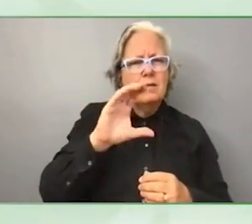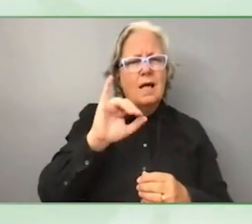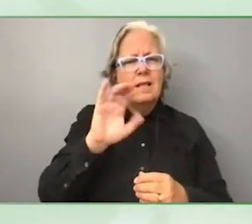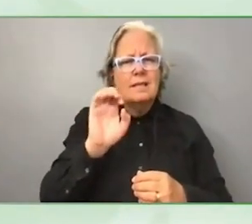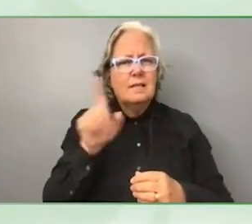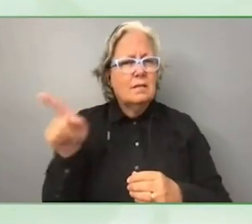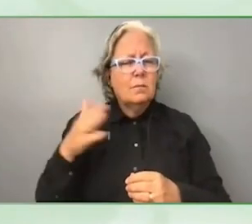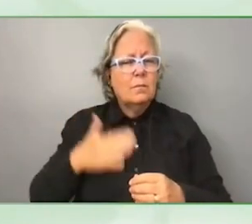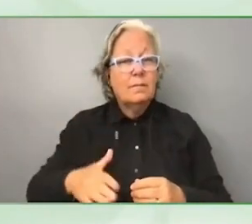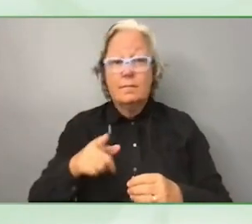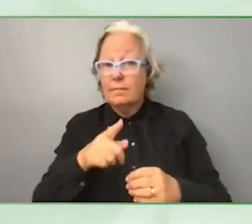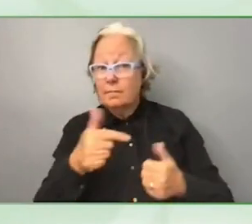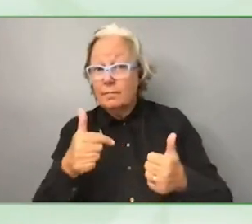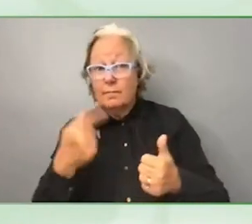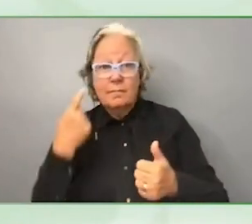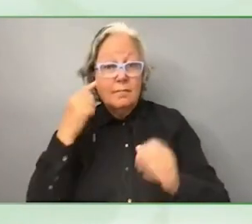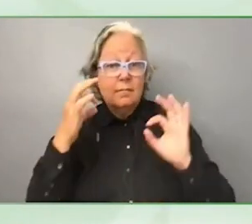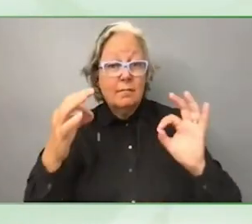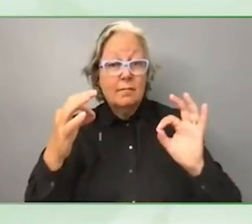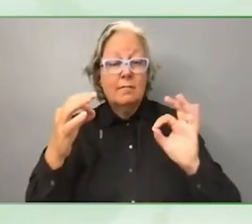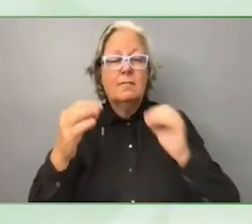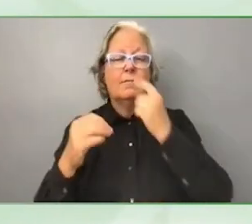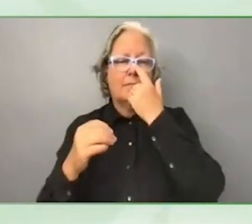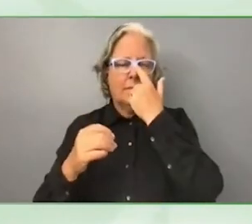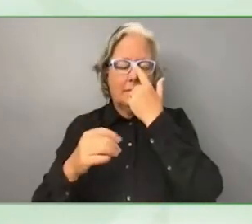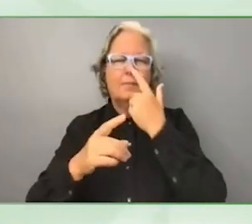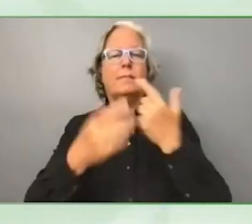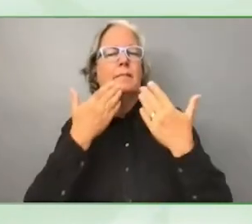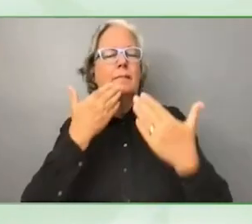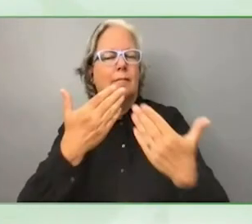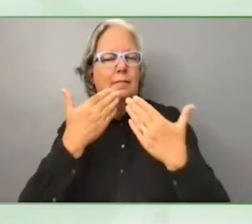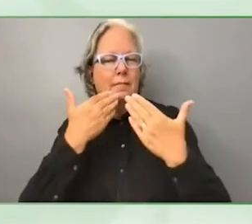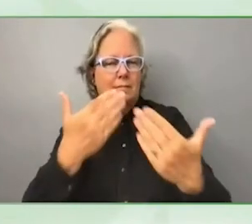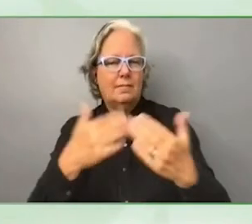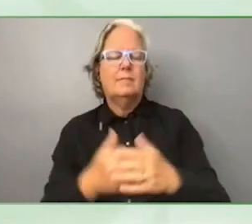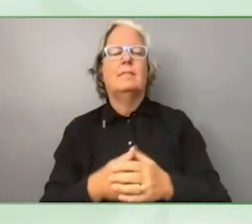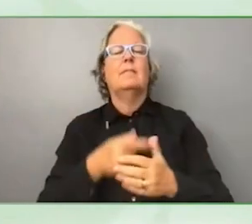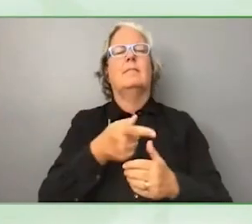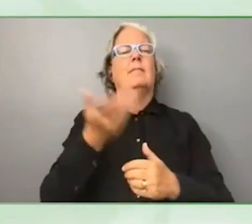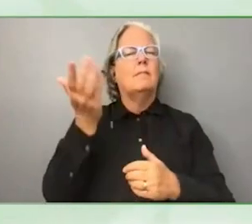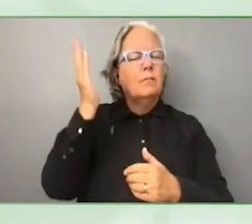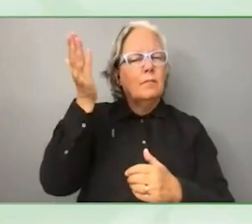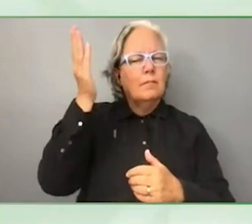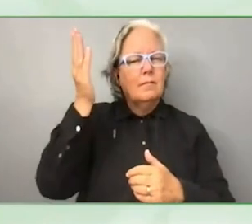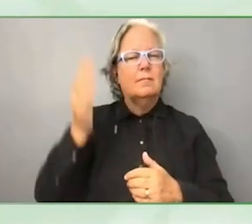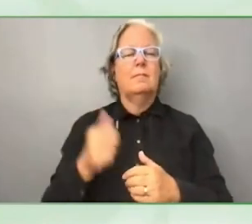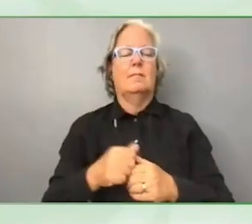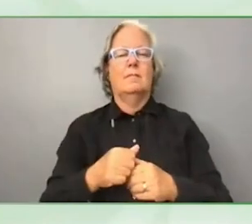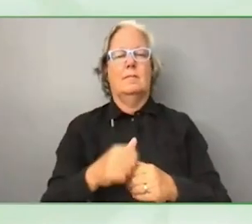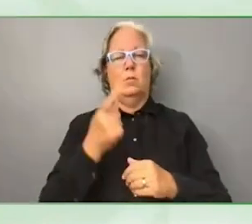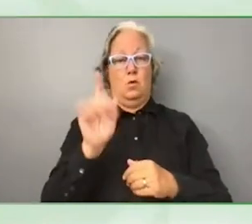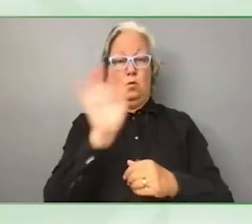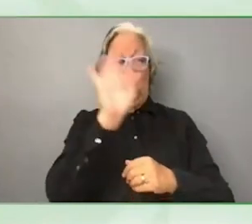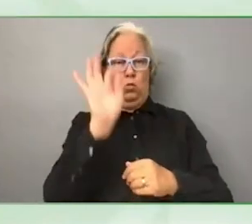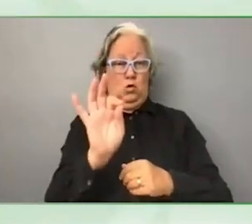Thank you all for the presentations. I have a question for each one of you, my name is Carlos I'm from